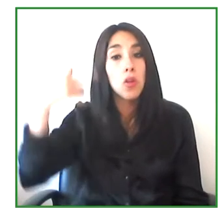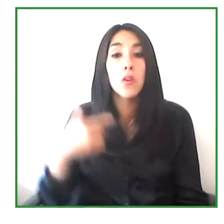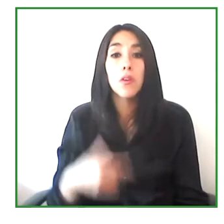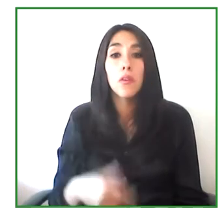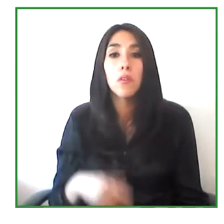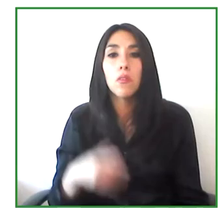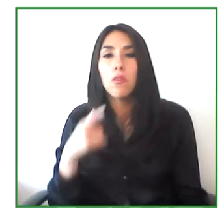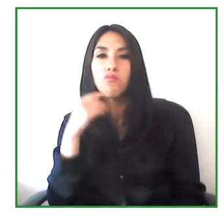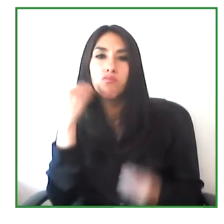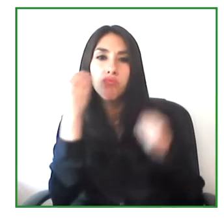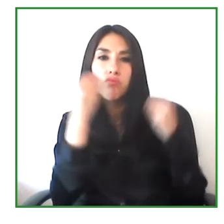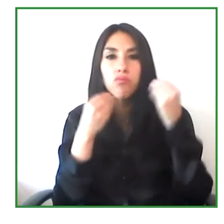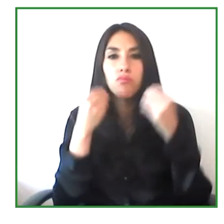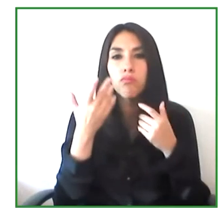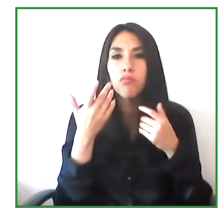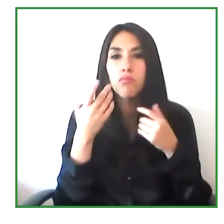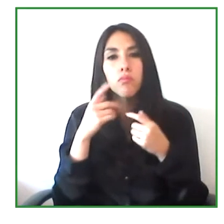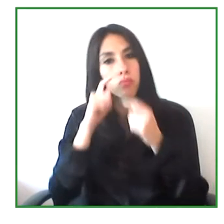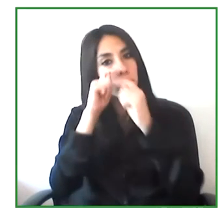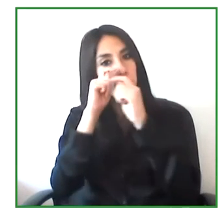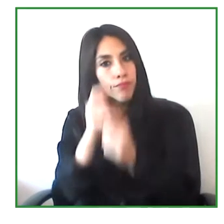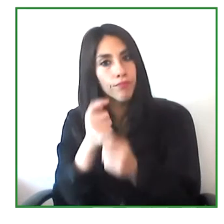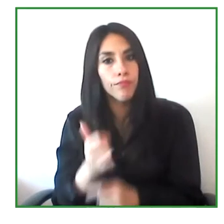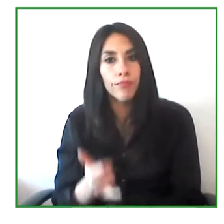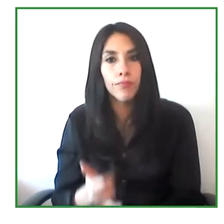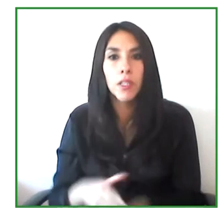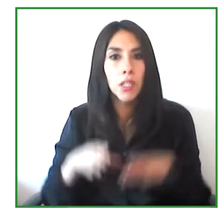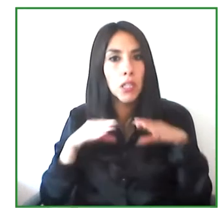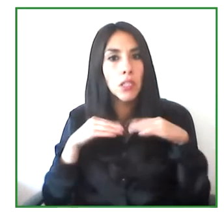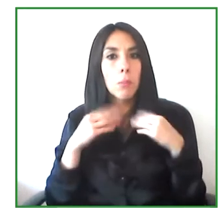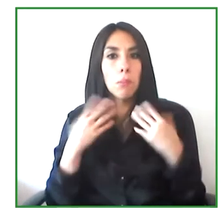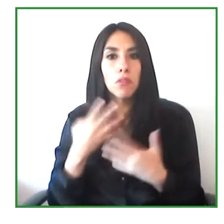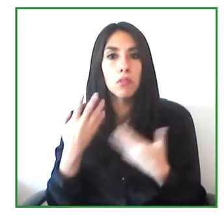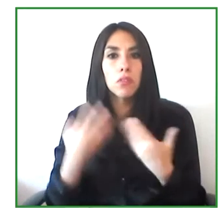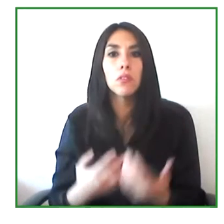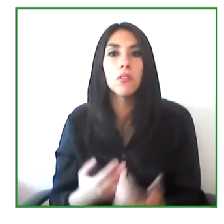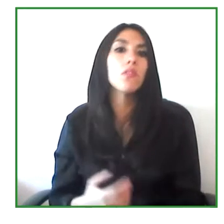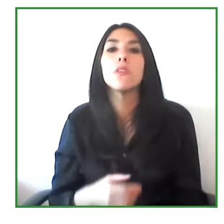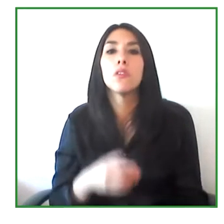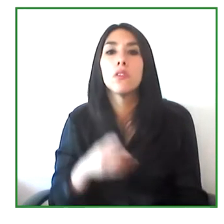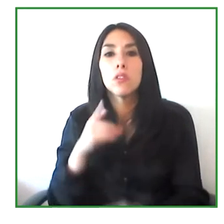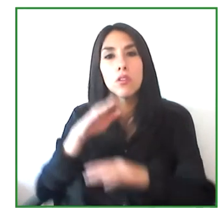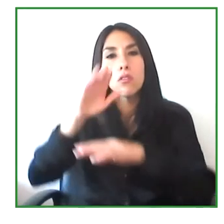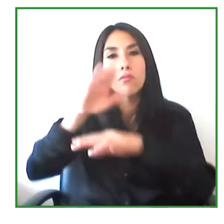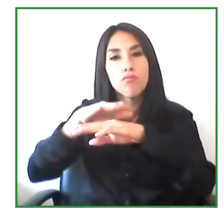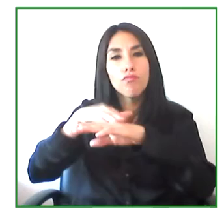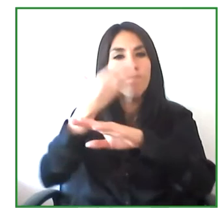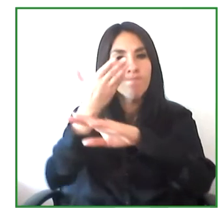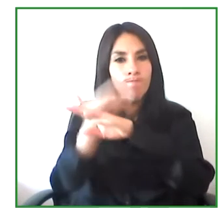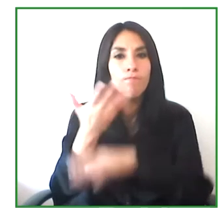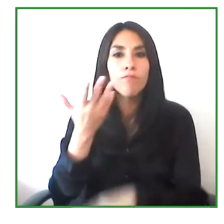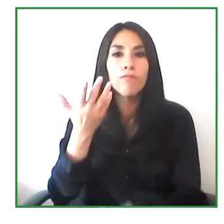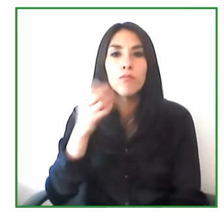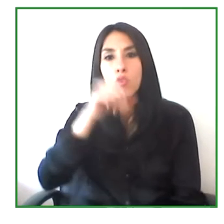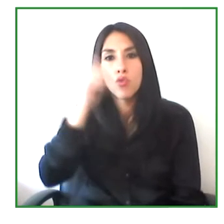Are arguments were not recognized but once this law was enacted we became a benchmark reference